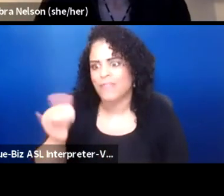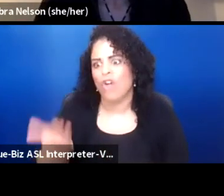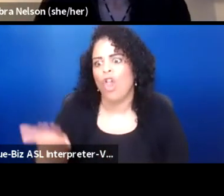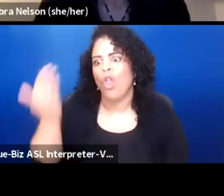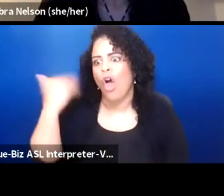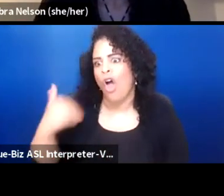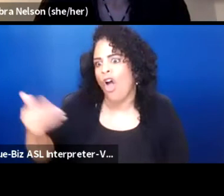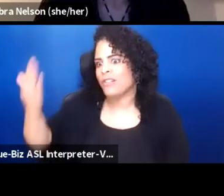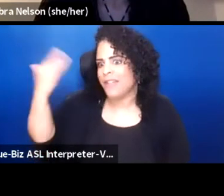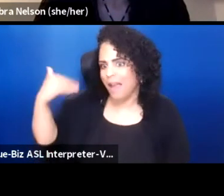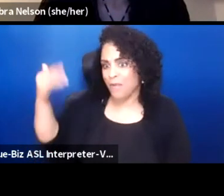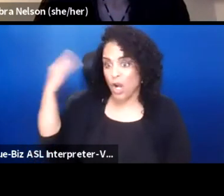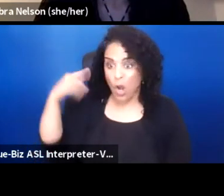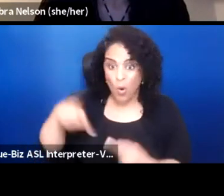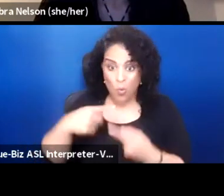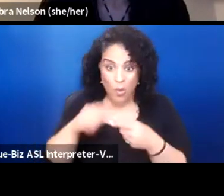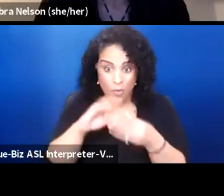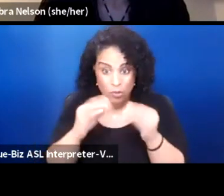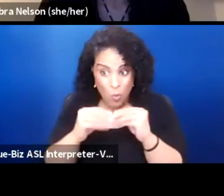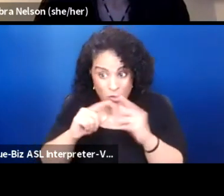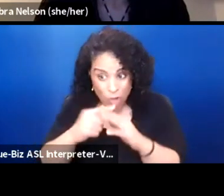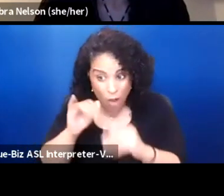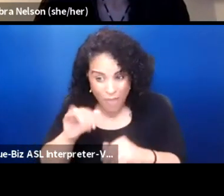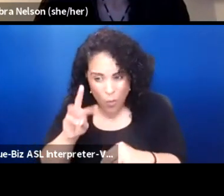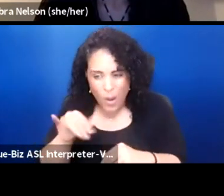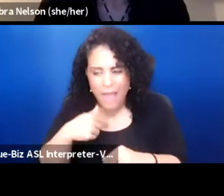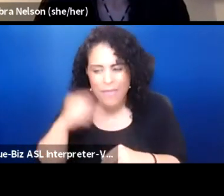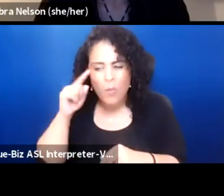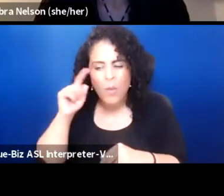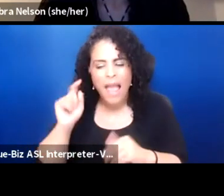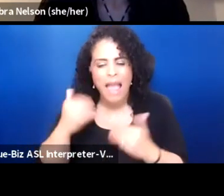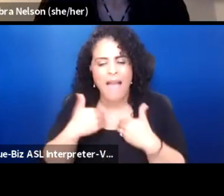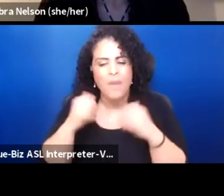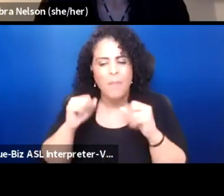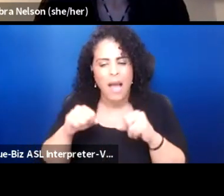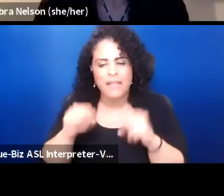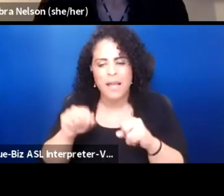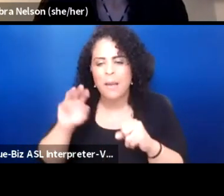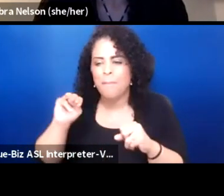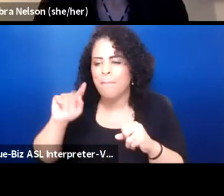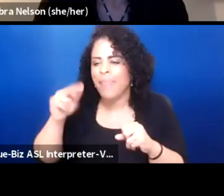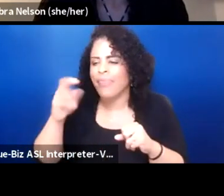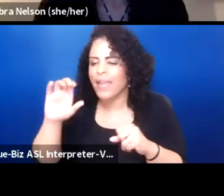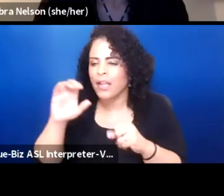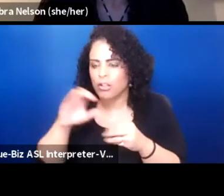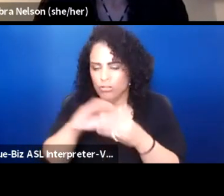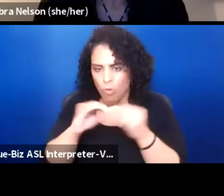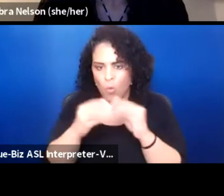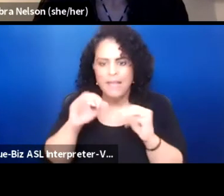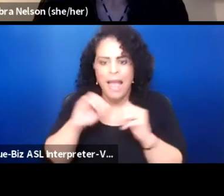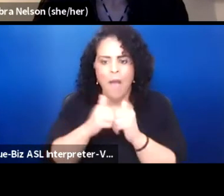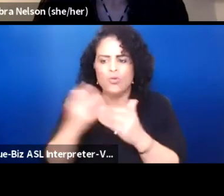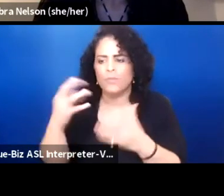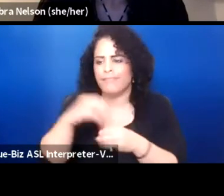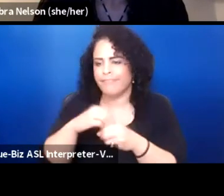So when our stories start that way, I think we have the possibility to use mythic stories as a way to encompass a lot of stories.